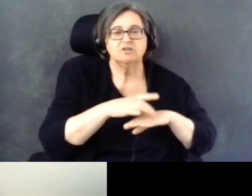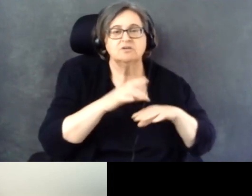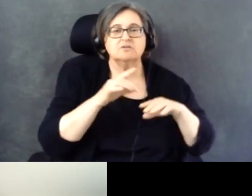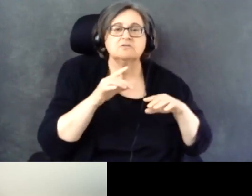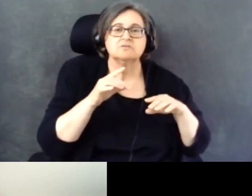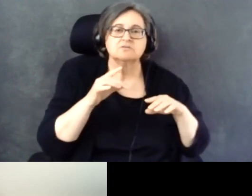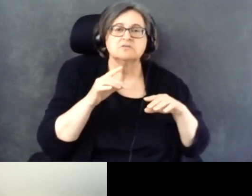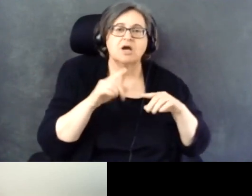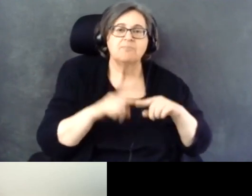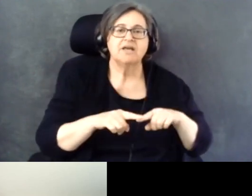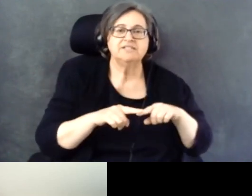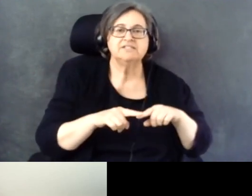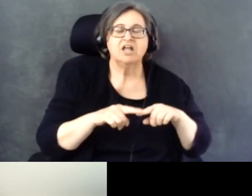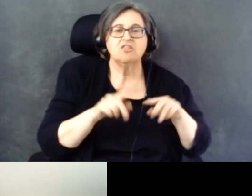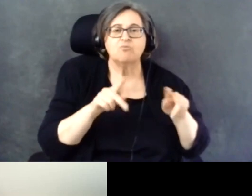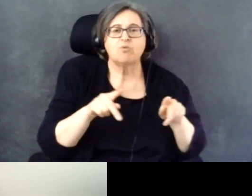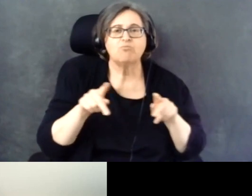each region.